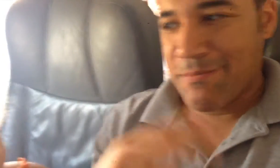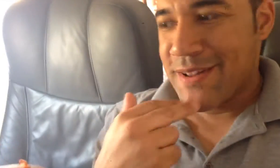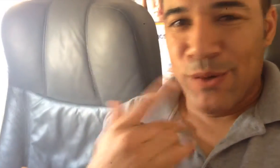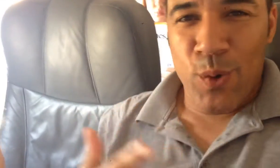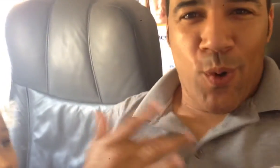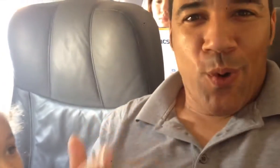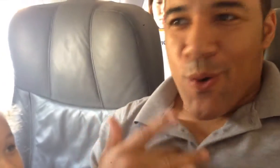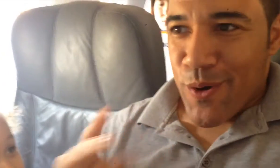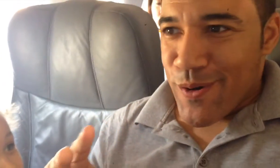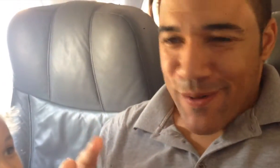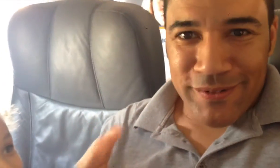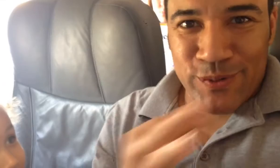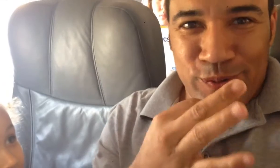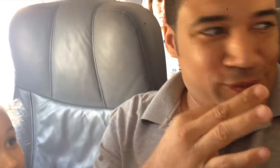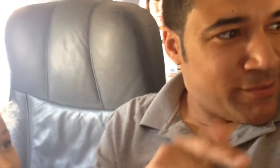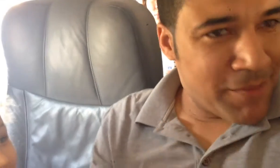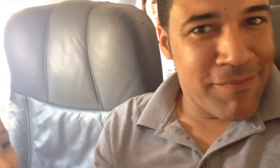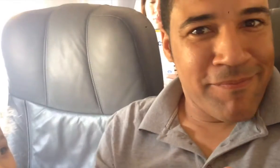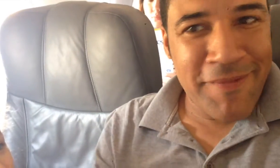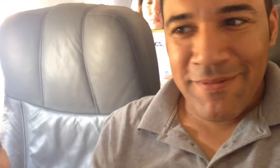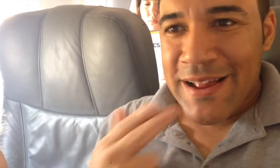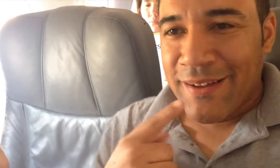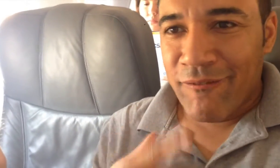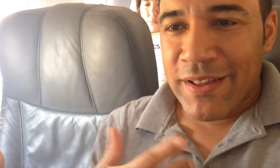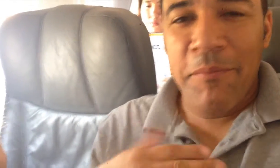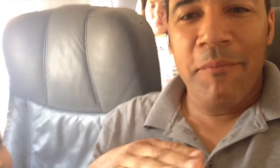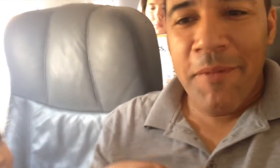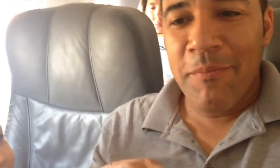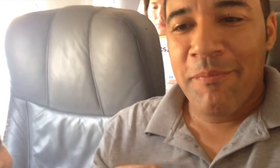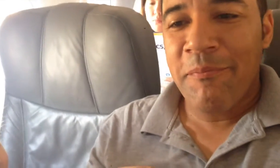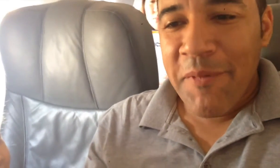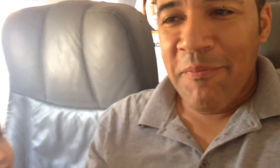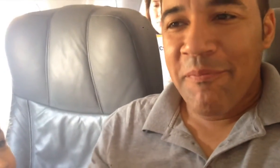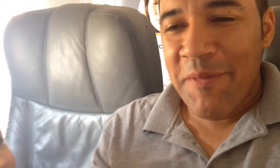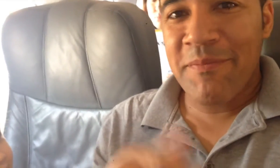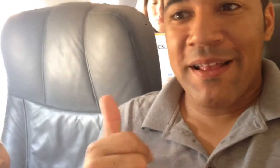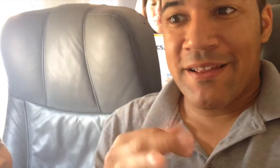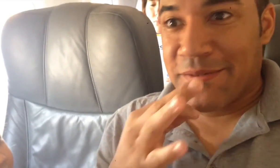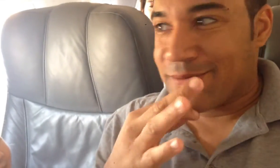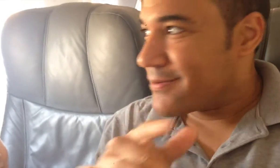This is Hazel's first plane ride and we are about to take off. Hazel said she can feel the plane moving and bumping along.....